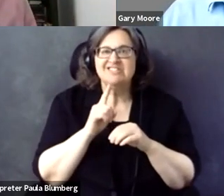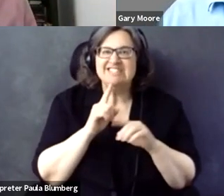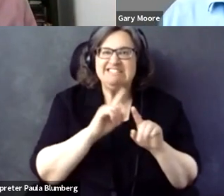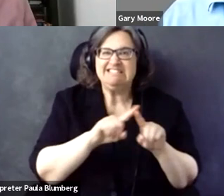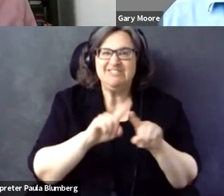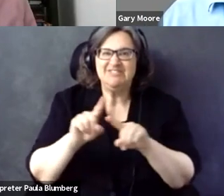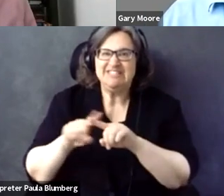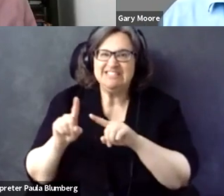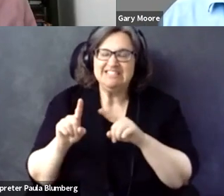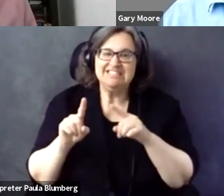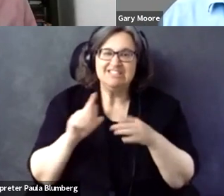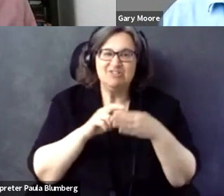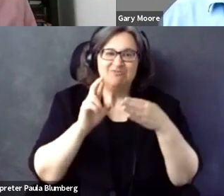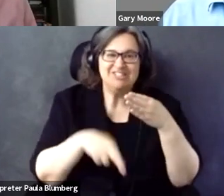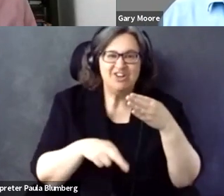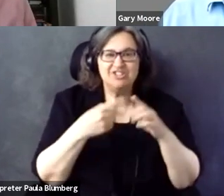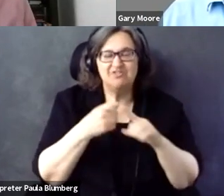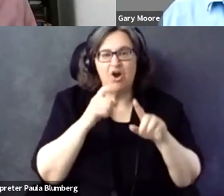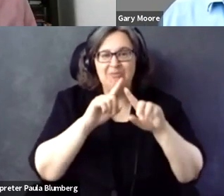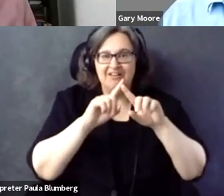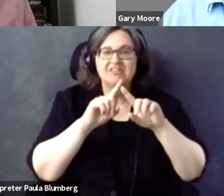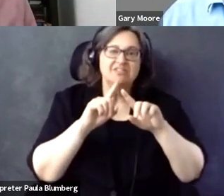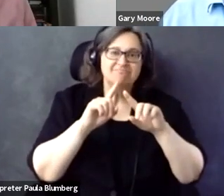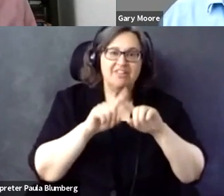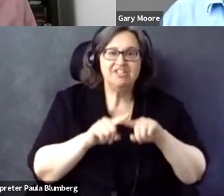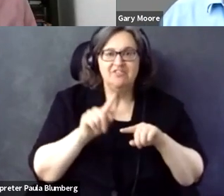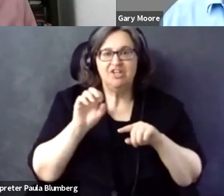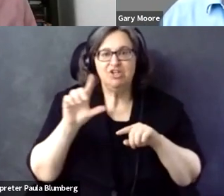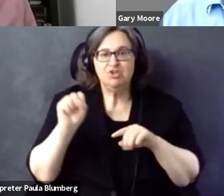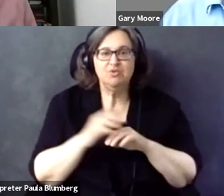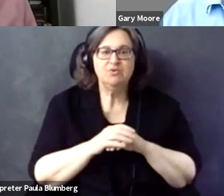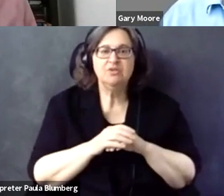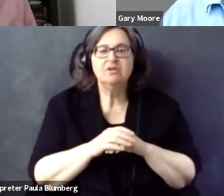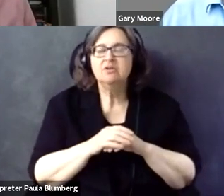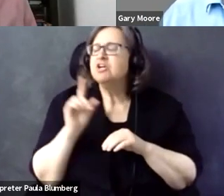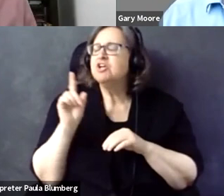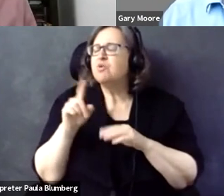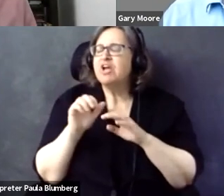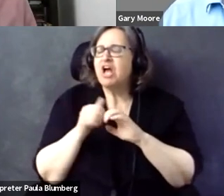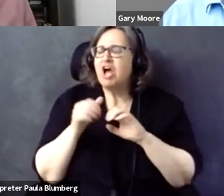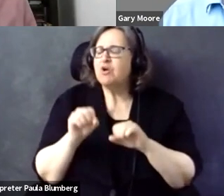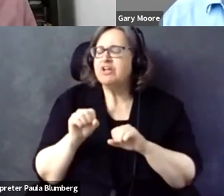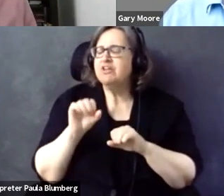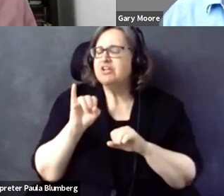tools as well. Still, there are a little bit too much diversity between the results you can get from two different tools out there.